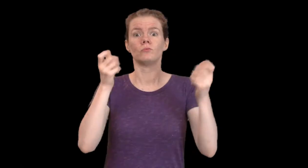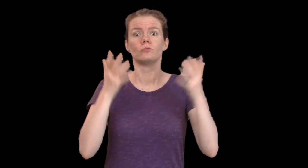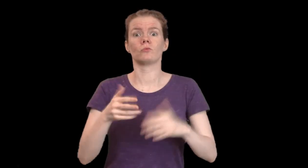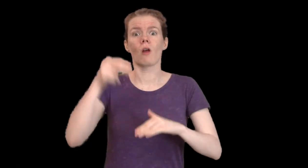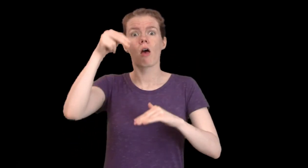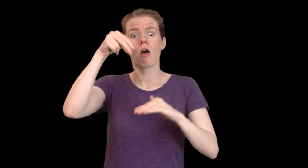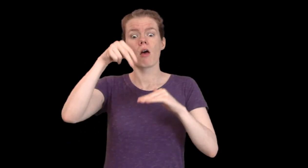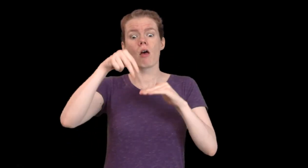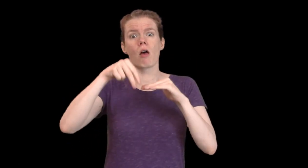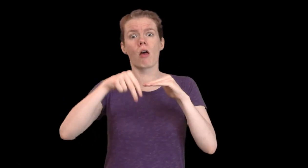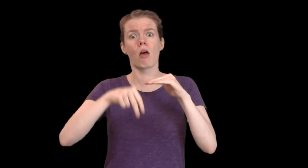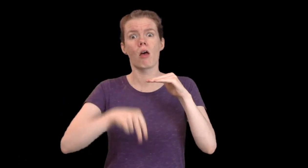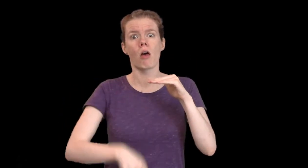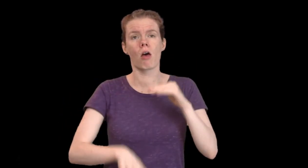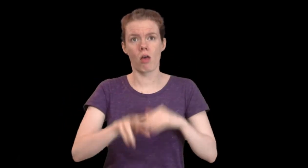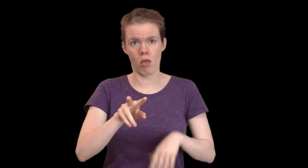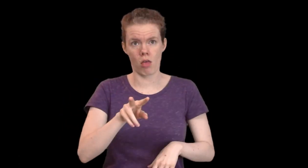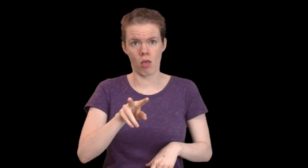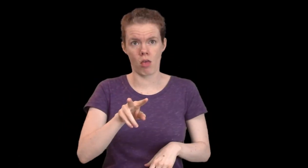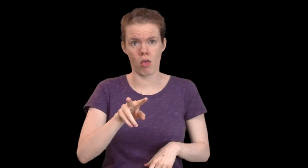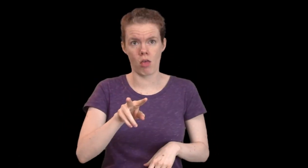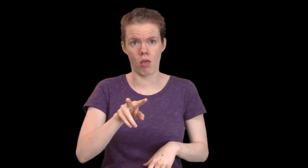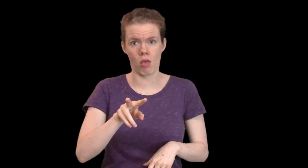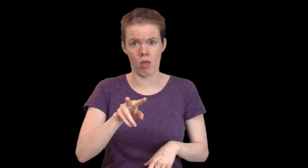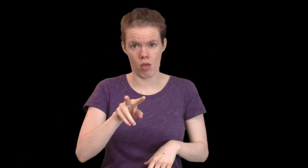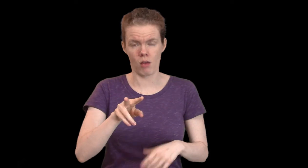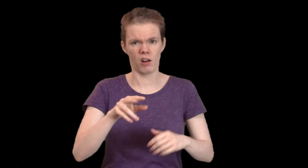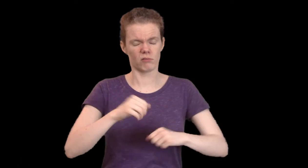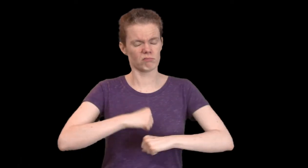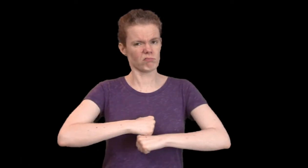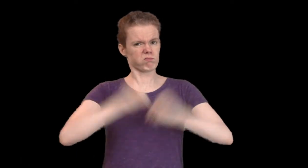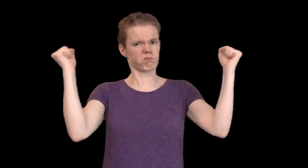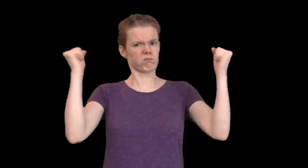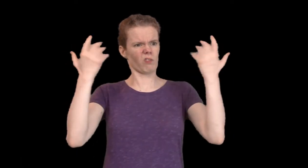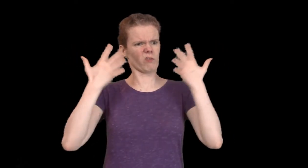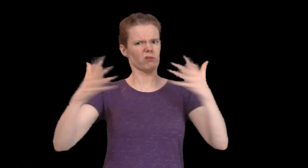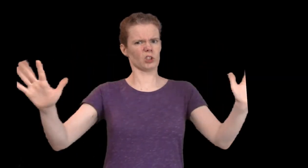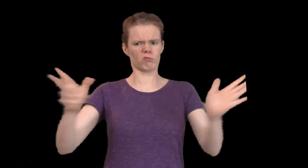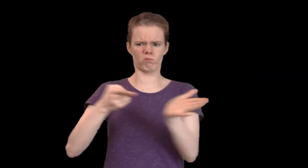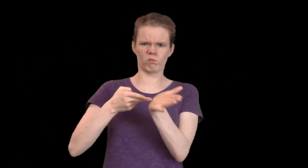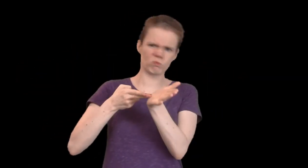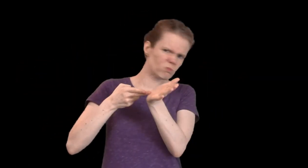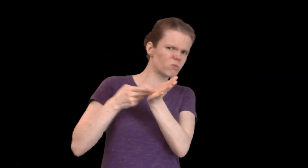The Director falls into the sky himself, seeing the truth reveal before his eyes.